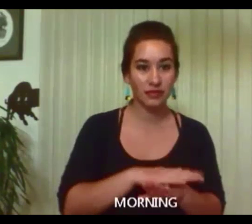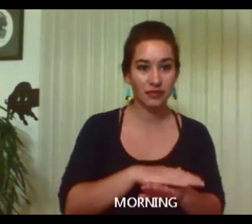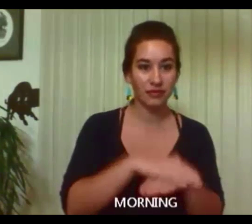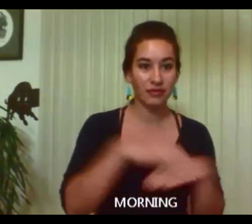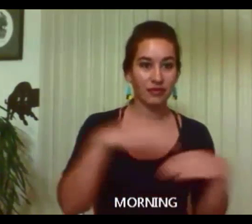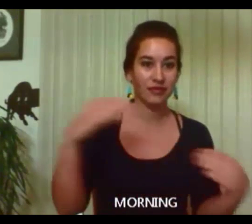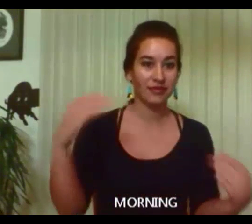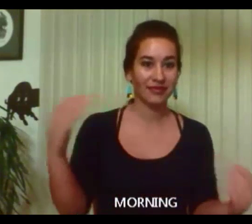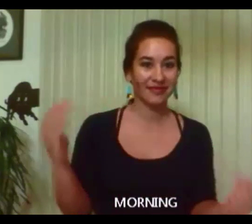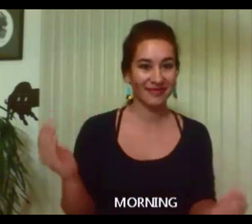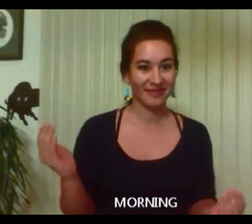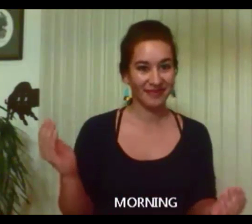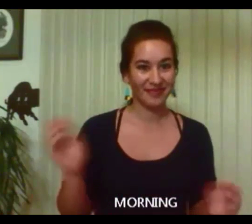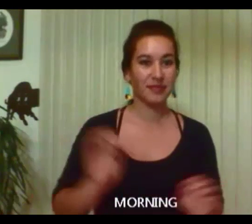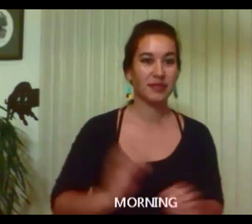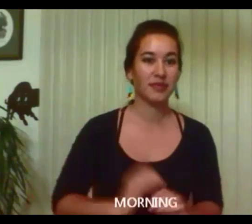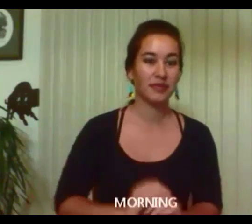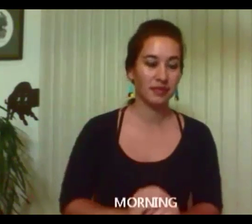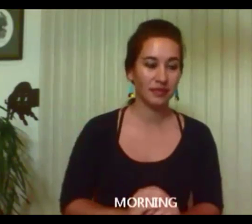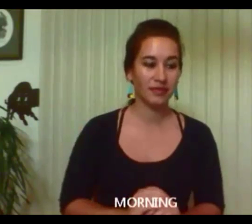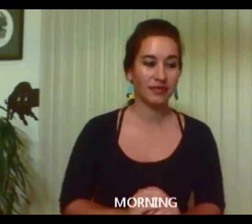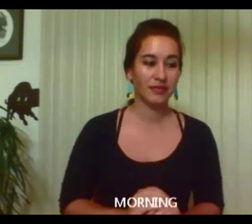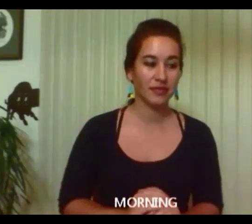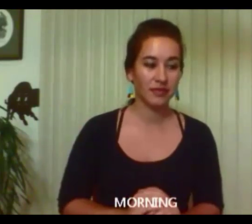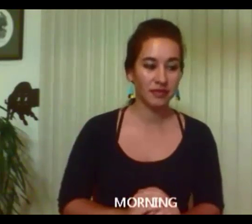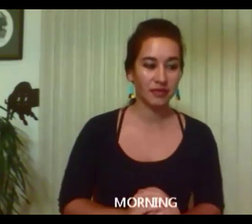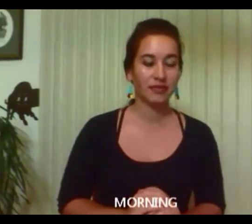The morning sun chases shadows from the night